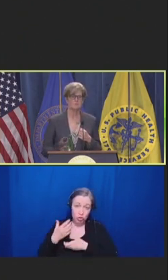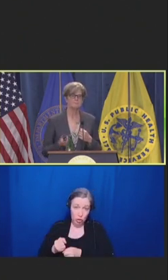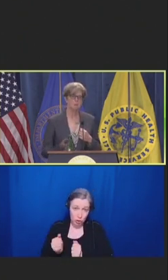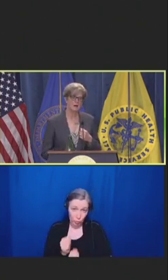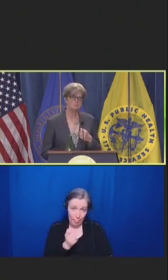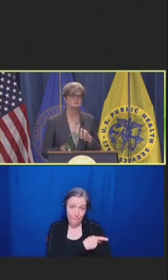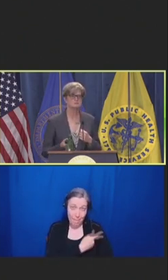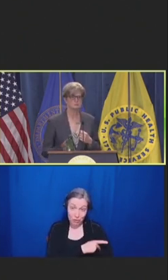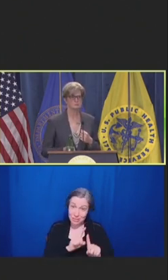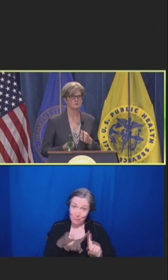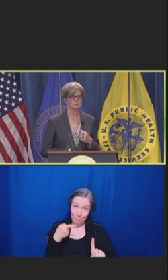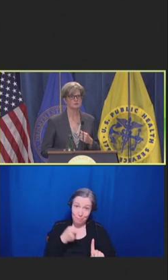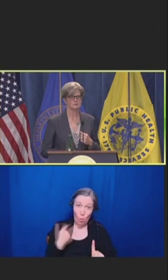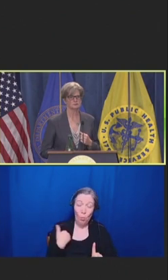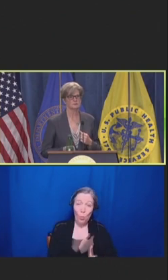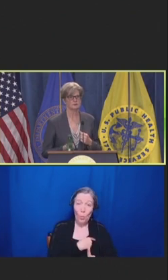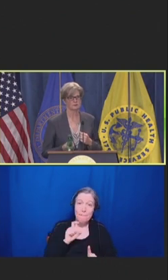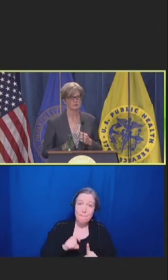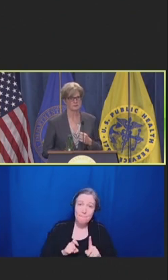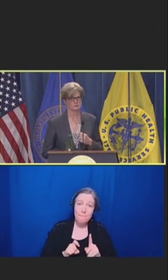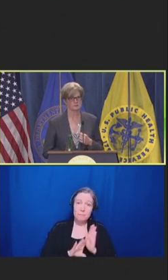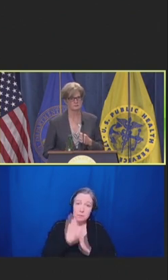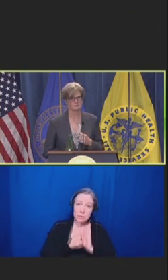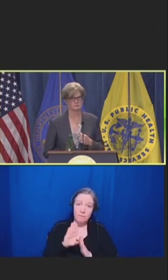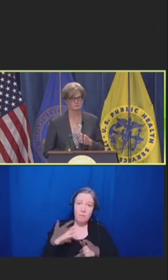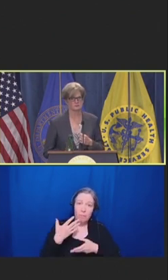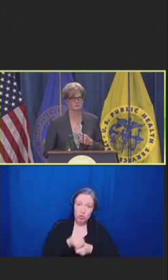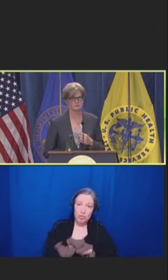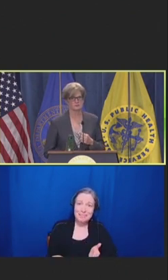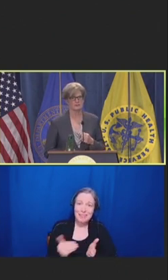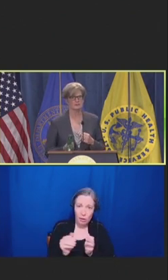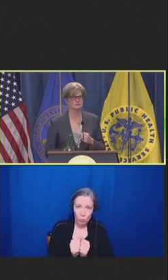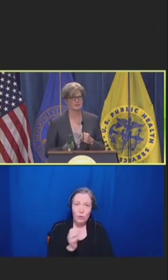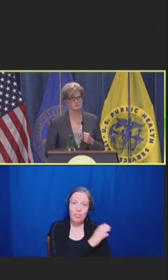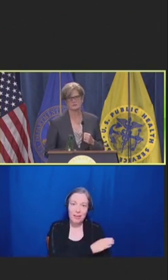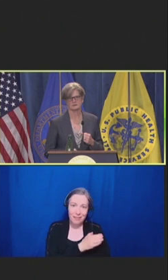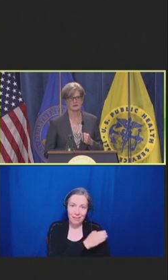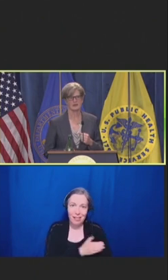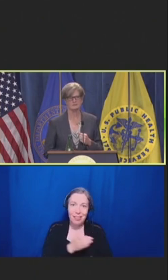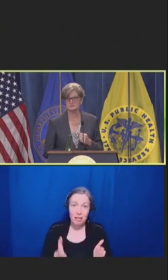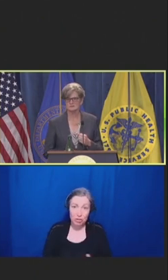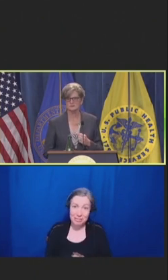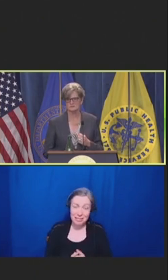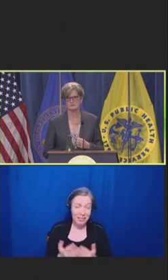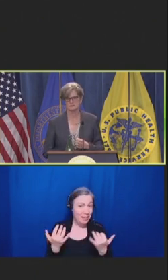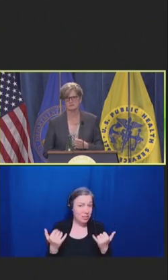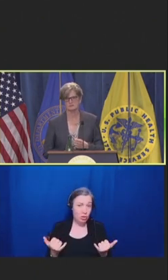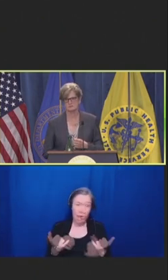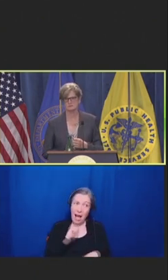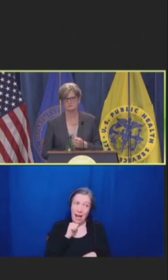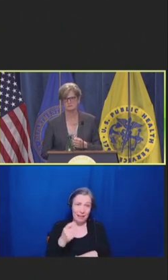must rebuild trust with our clinicians. It is at a state that I haven't seen in seven years.